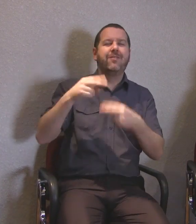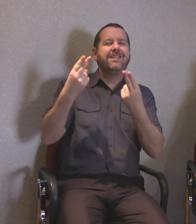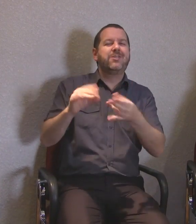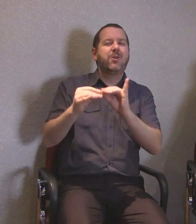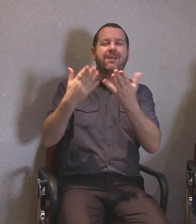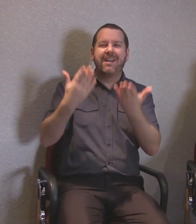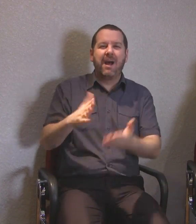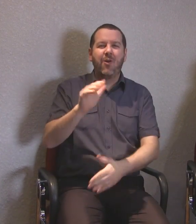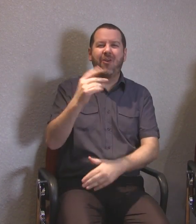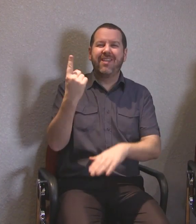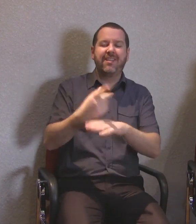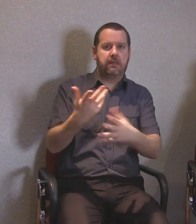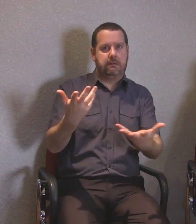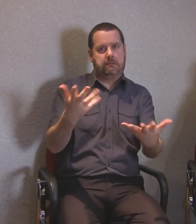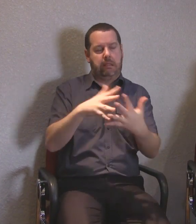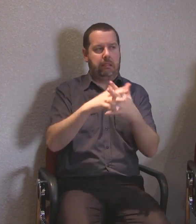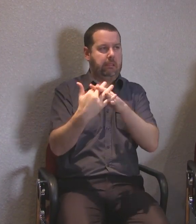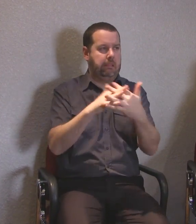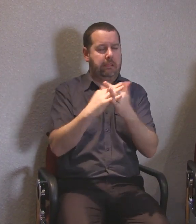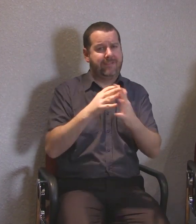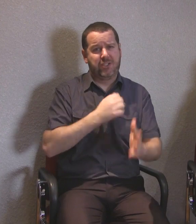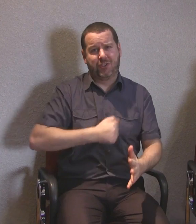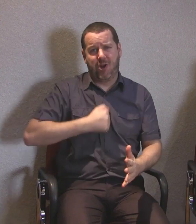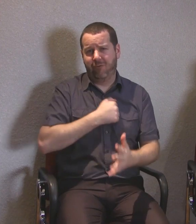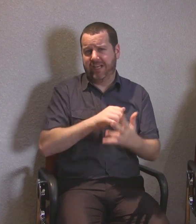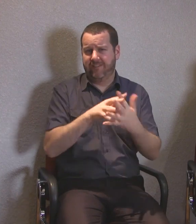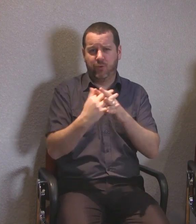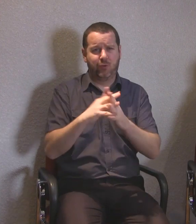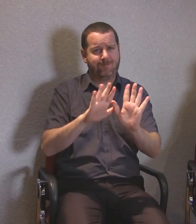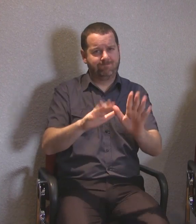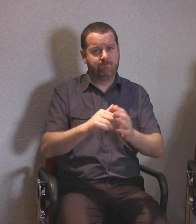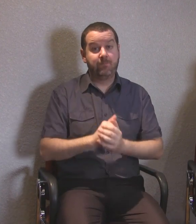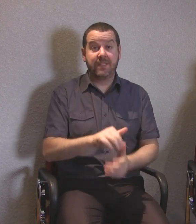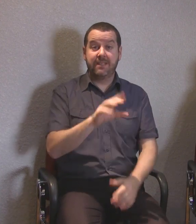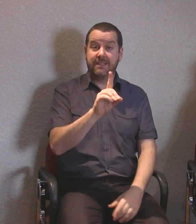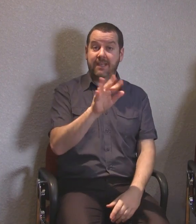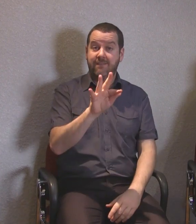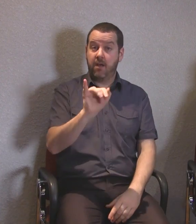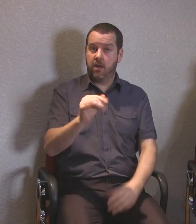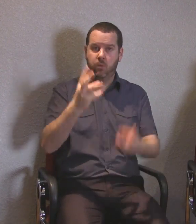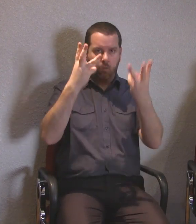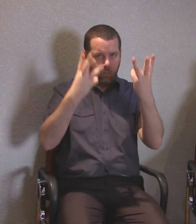DFI want all people part of this campaign, so this is why we have this video